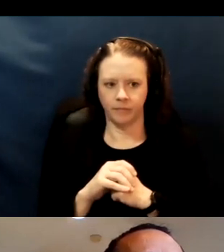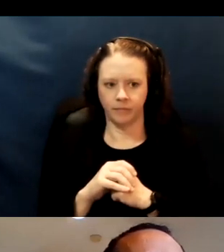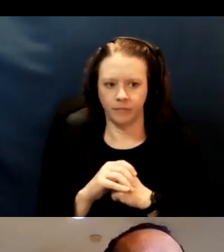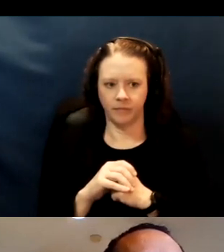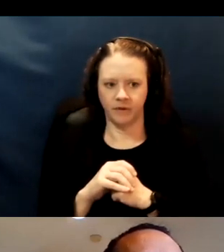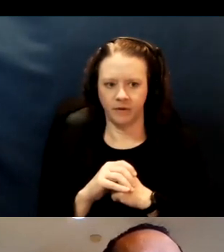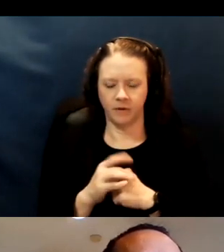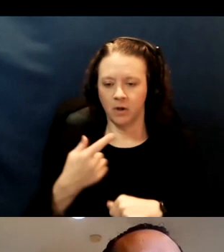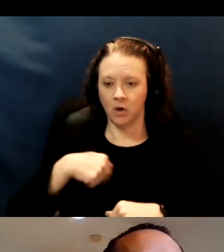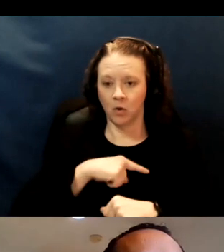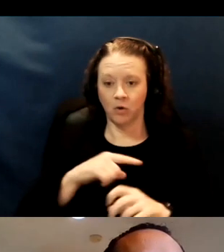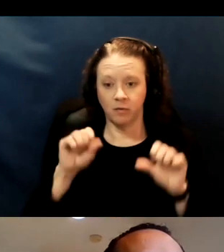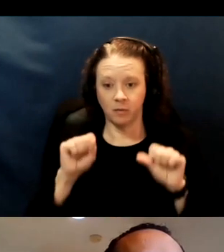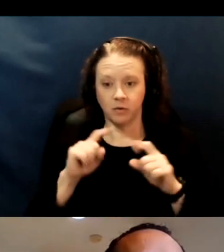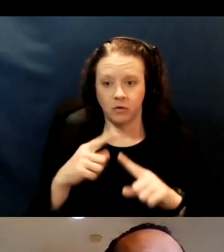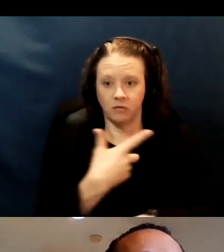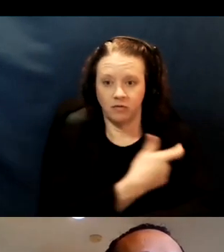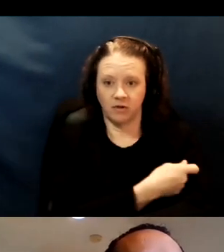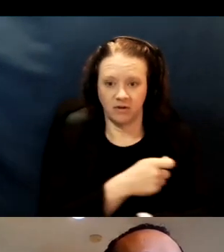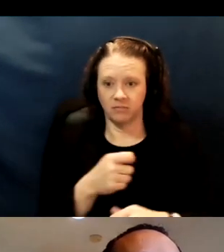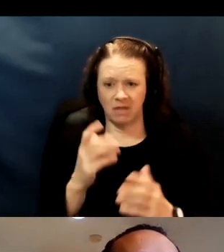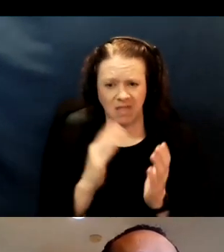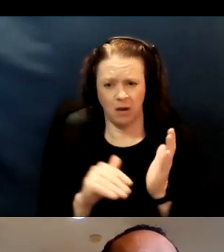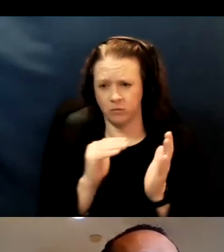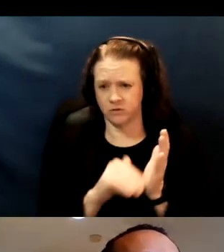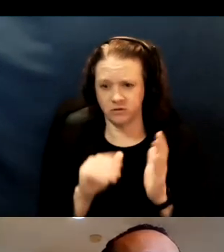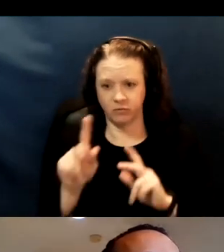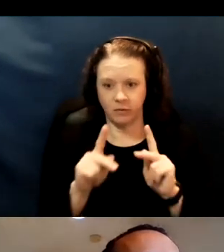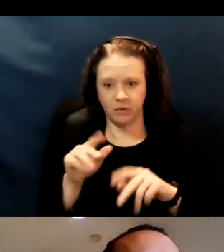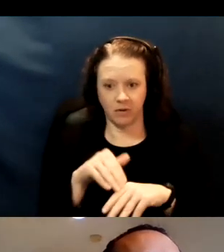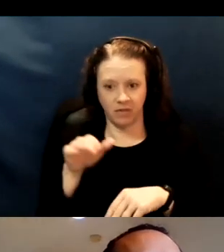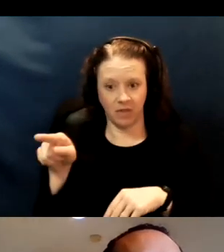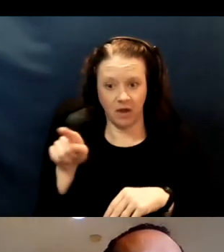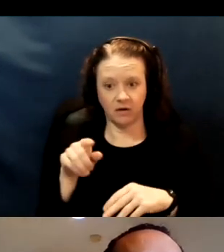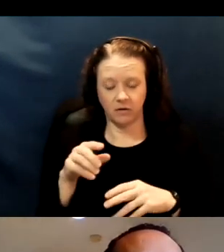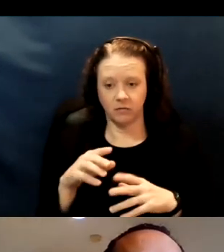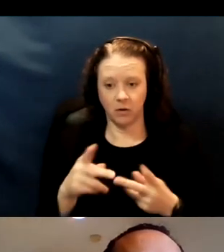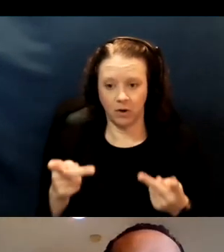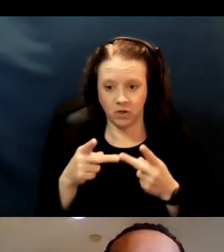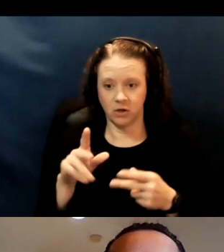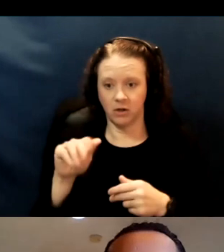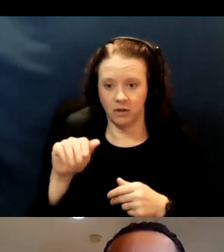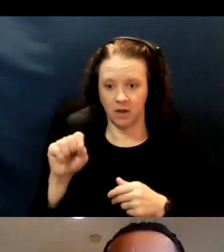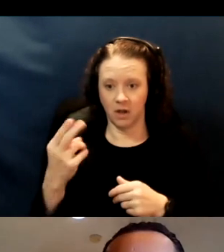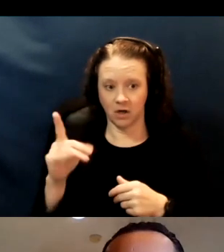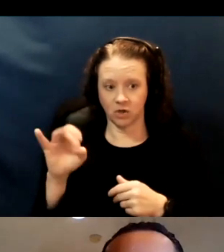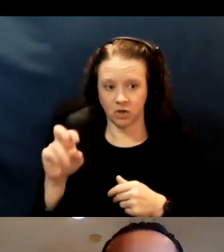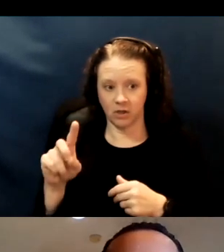we've been able to vaccinate thousands of people at that location. The Ashland Cherryland location just opened up,